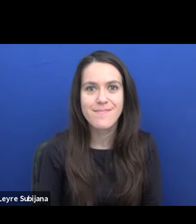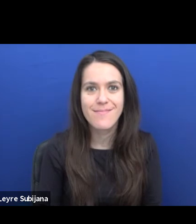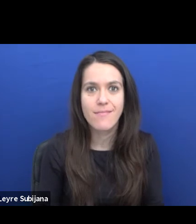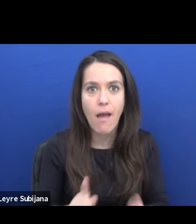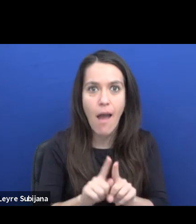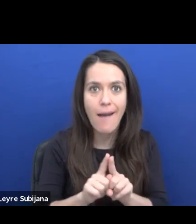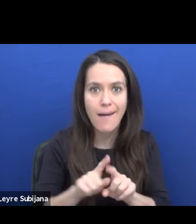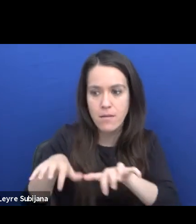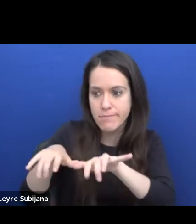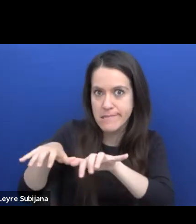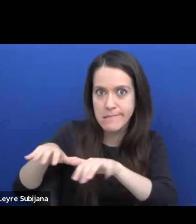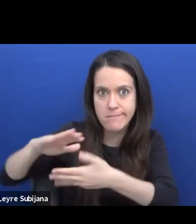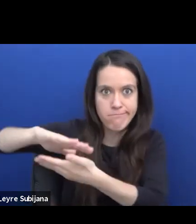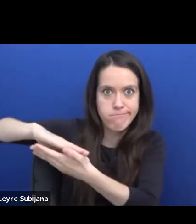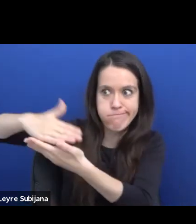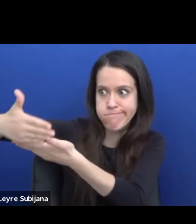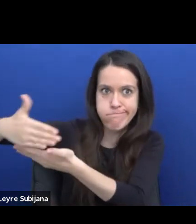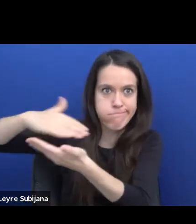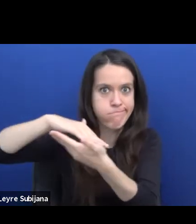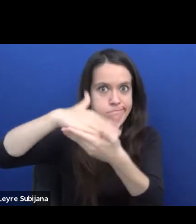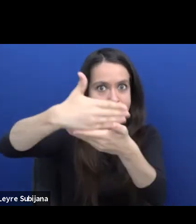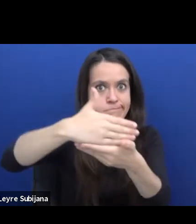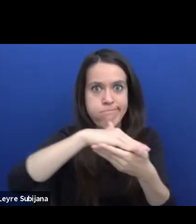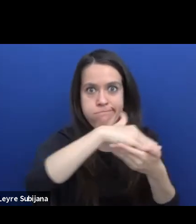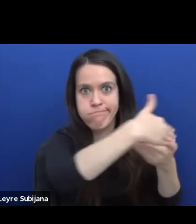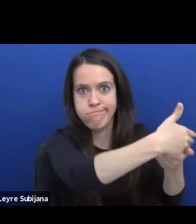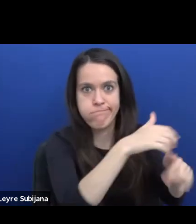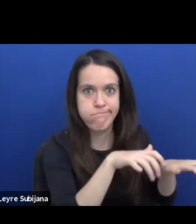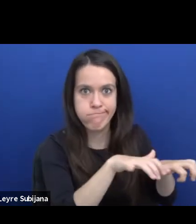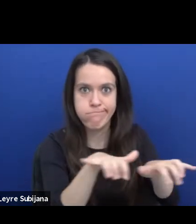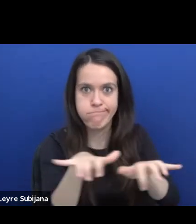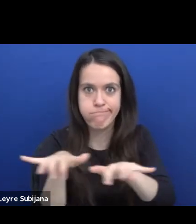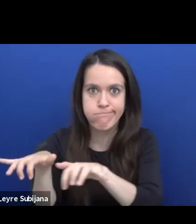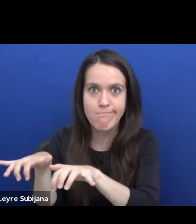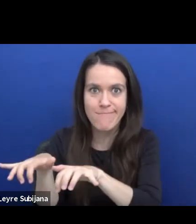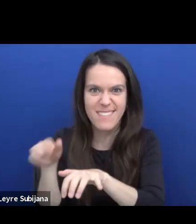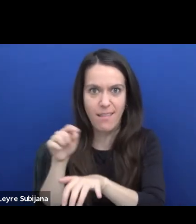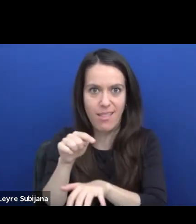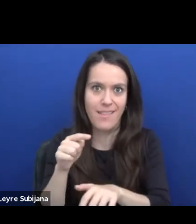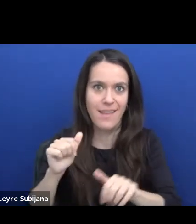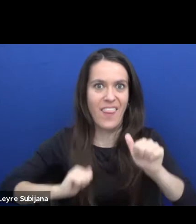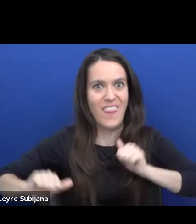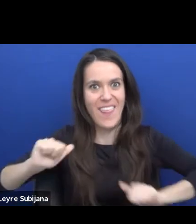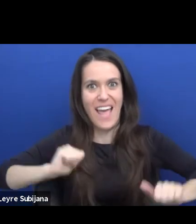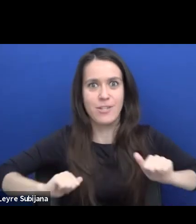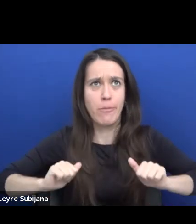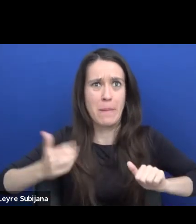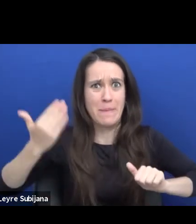and infrastructure that is somehow in the theatre but it was not easy to get it on stage